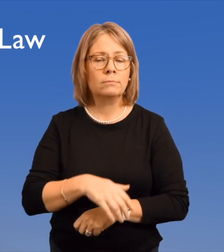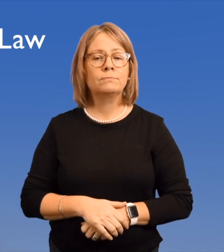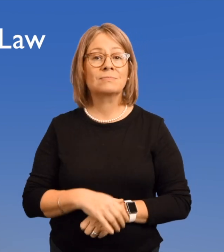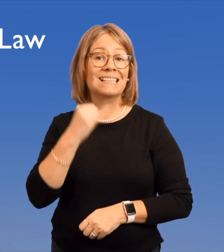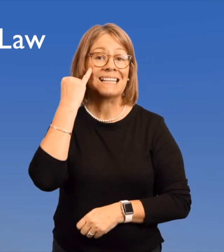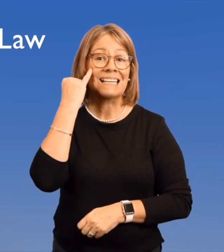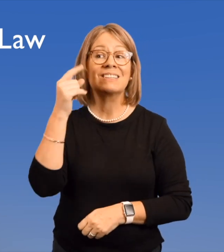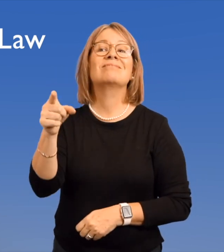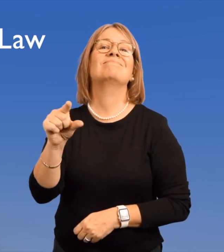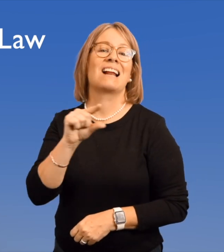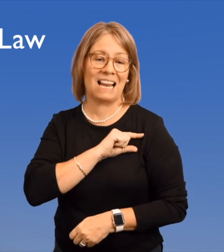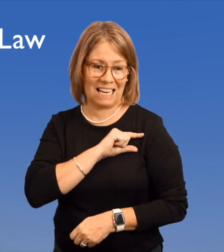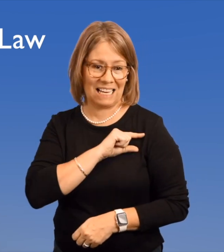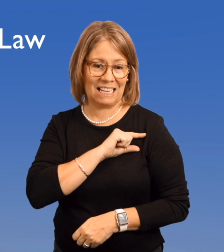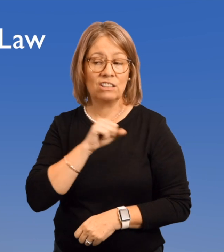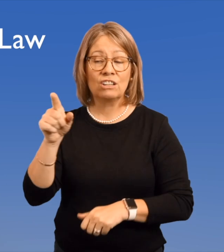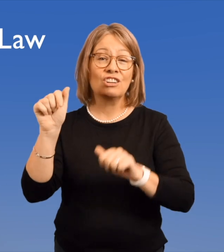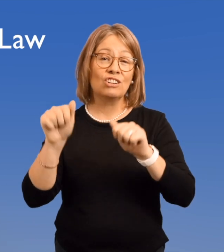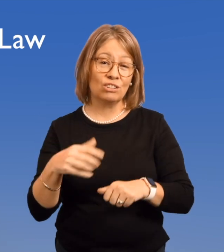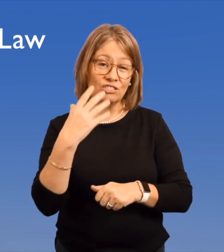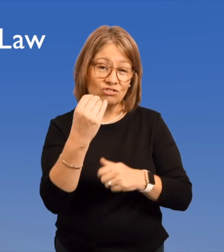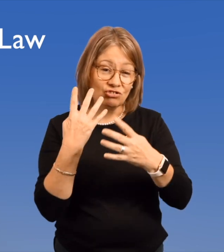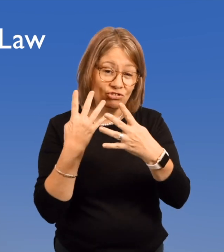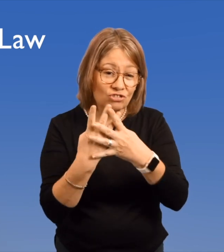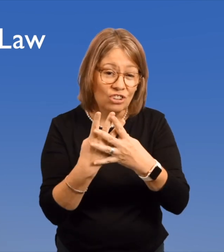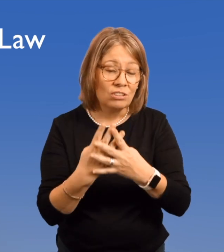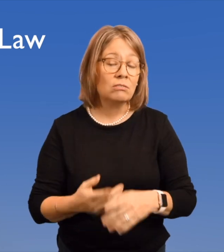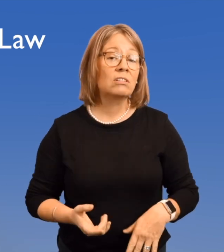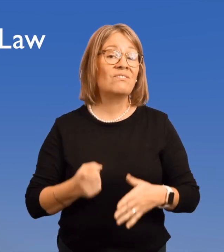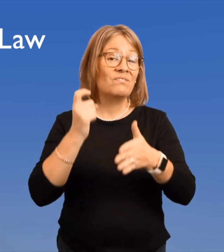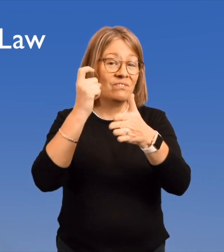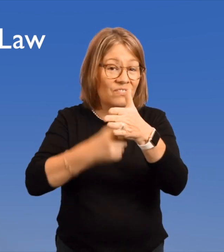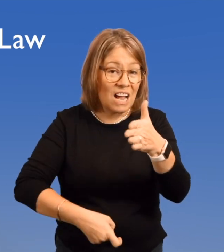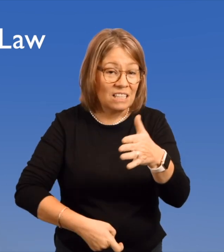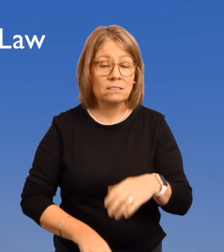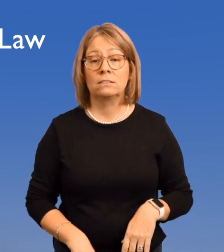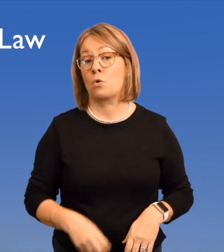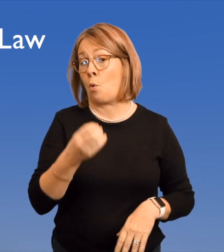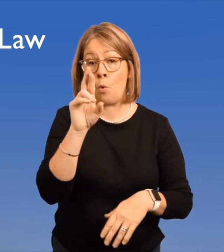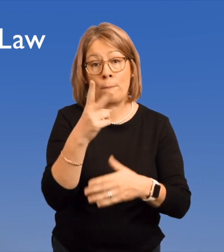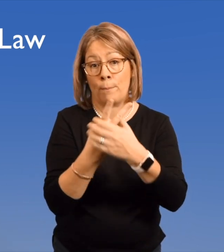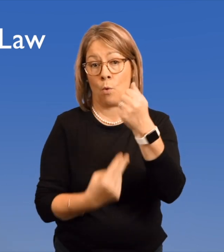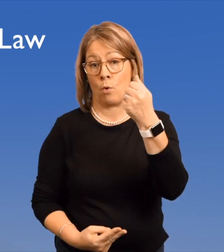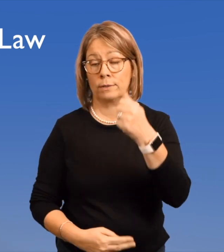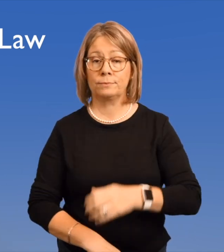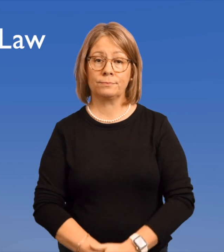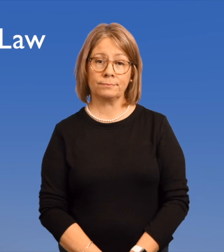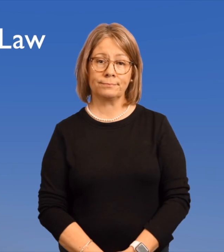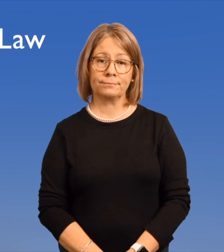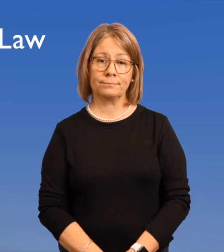But if they're found guilty, they could go to jail, have to pay a fine, or even both.